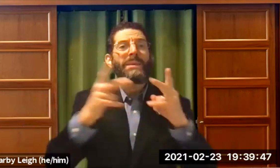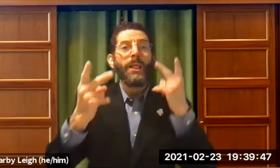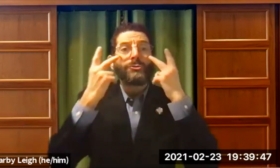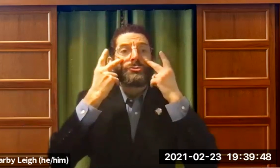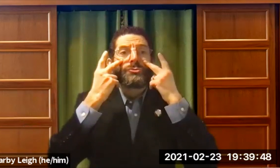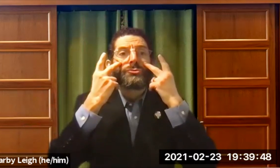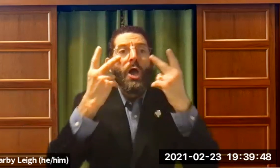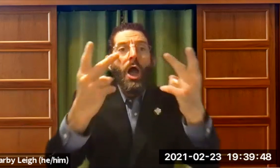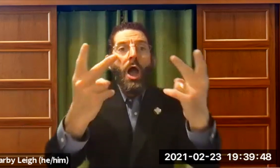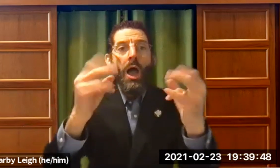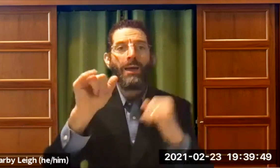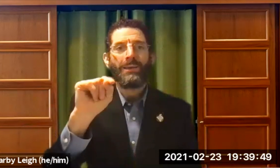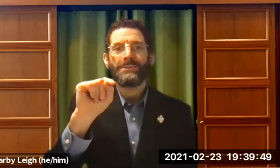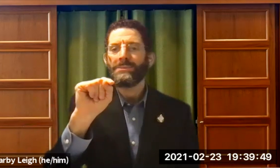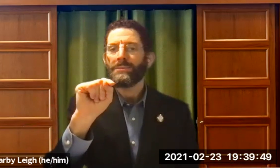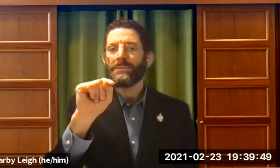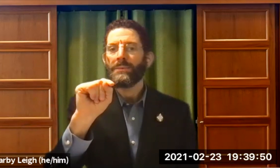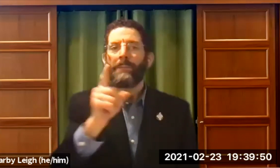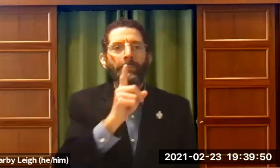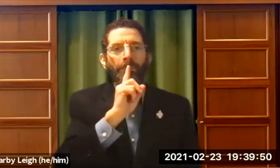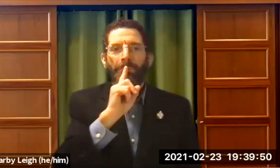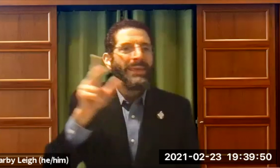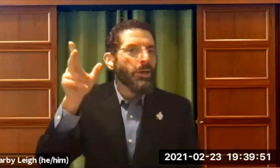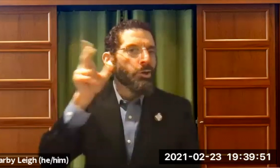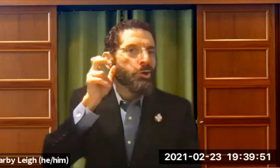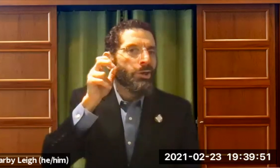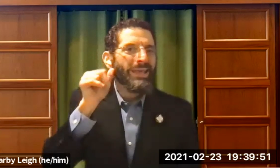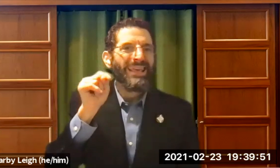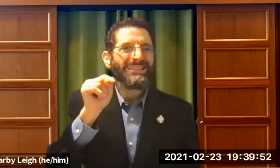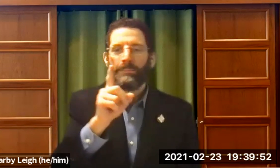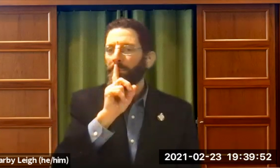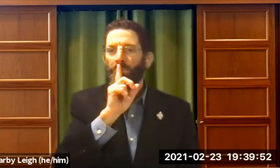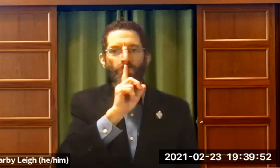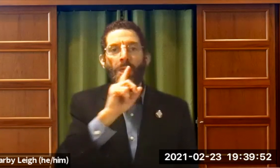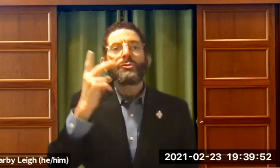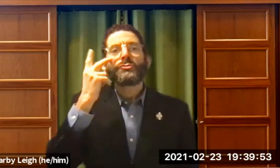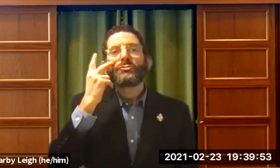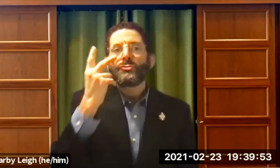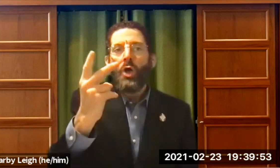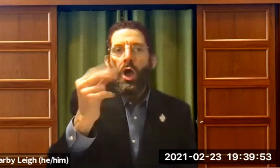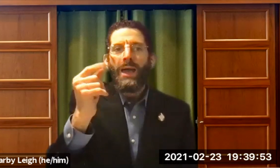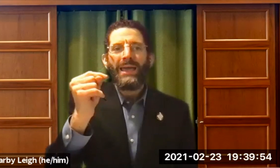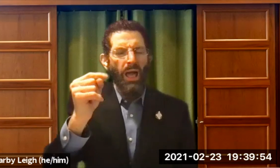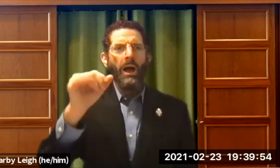Torah says that all the people were watch ing. It doesn't actually say they heard it.